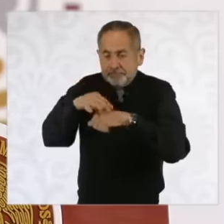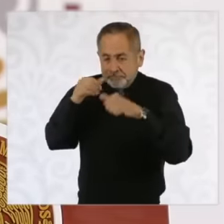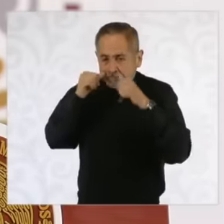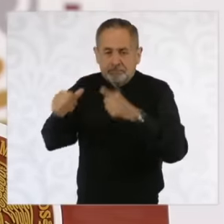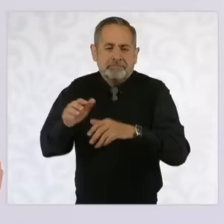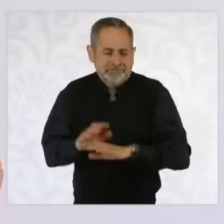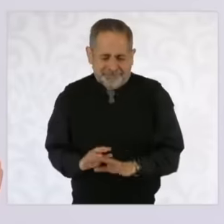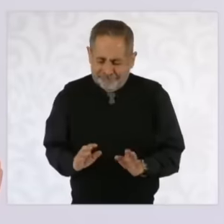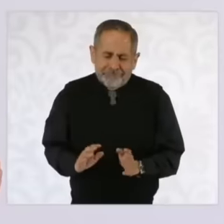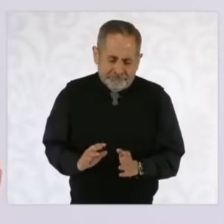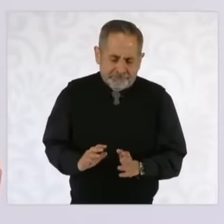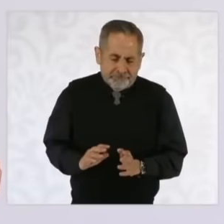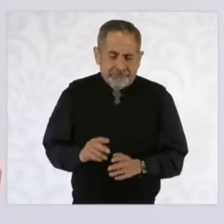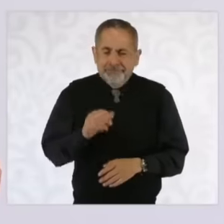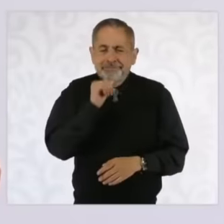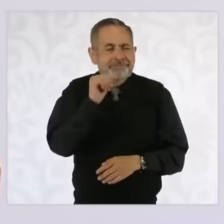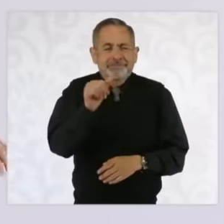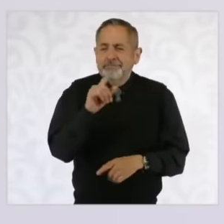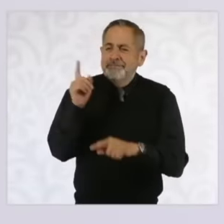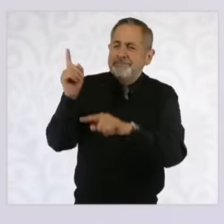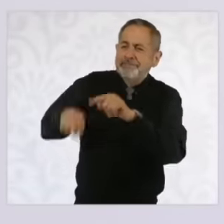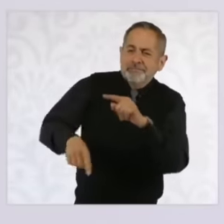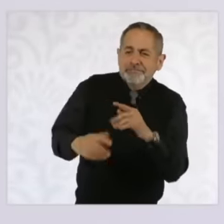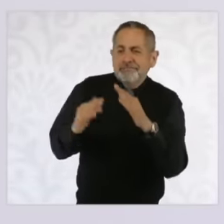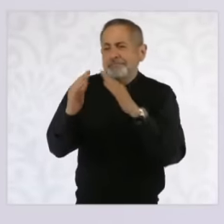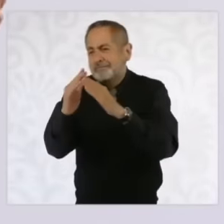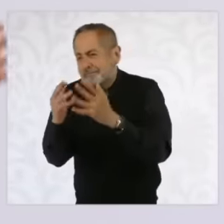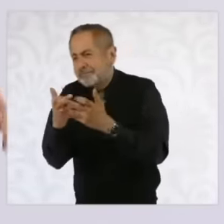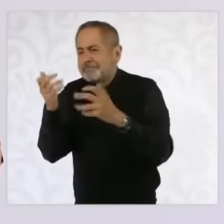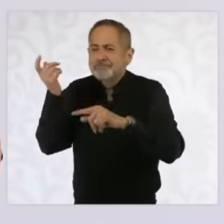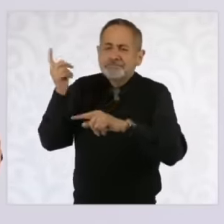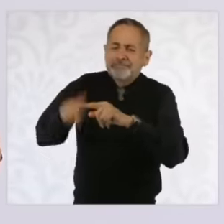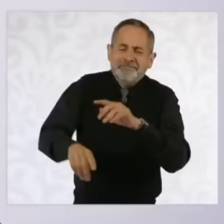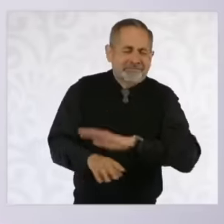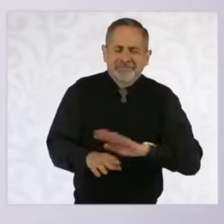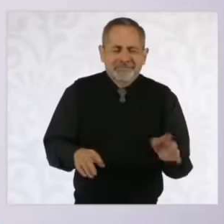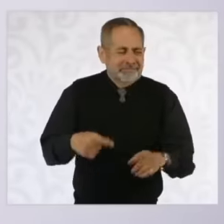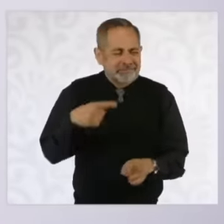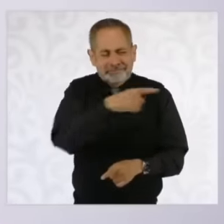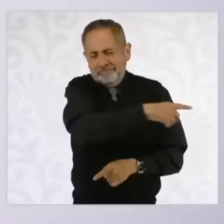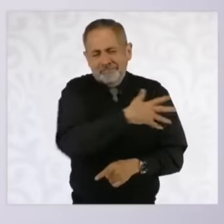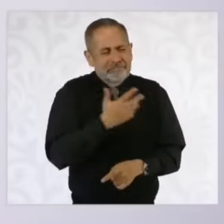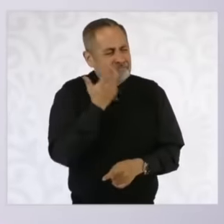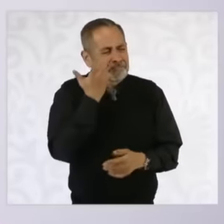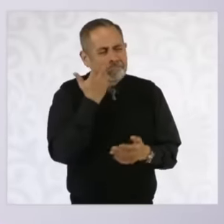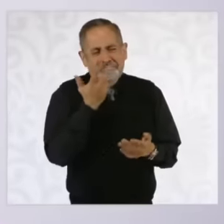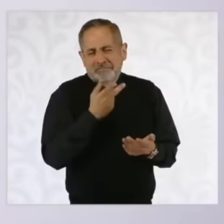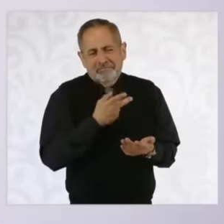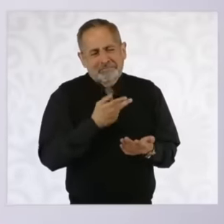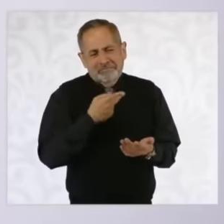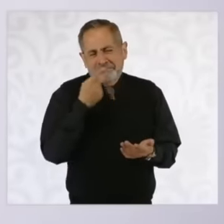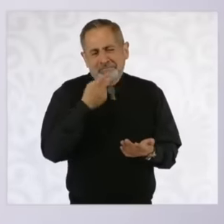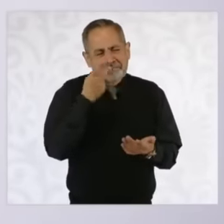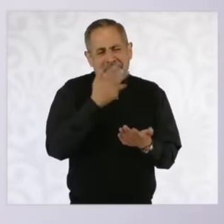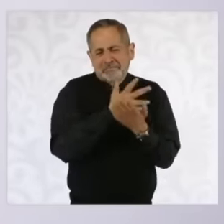to do with taking away their house or all these barbarities that are being said. falsely